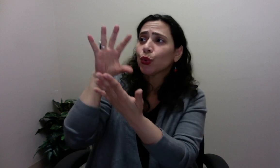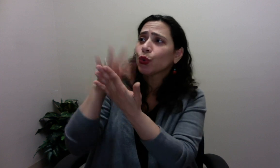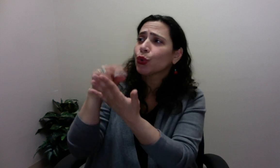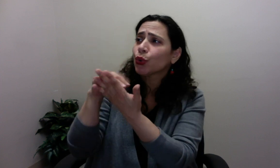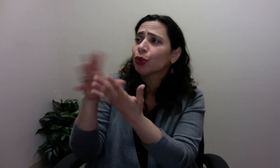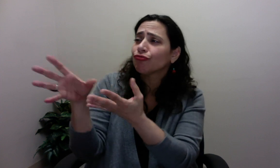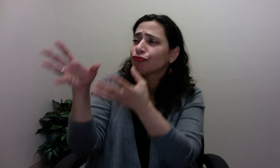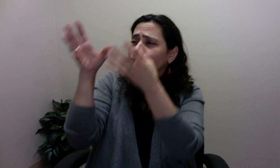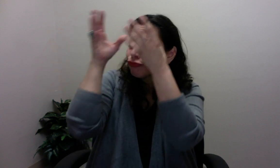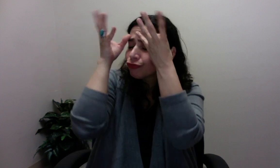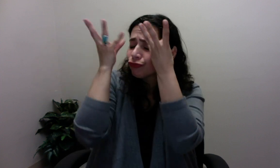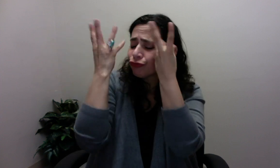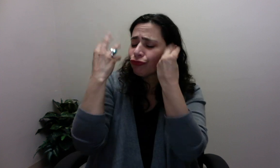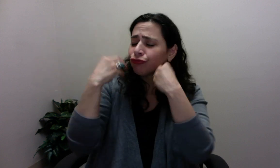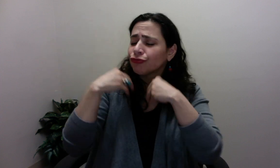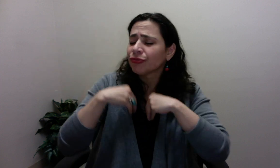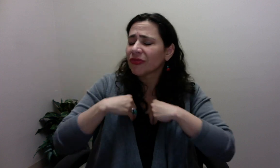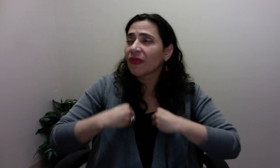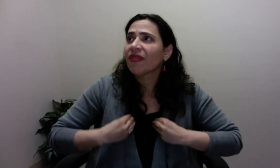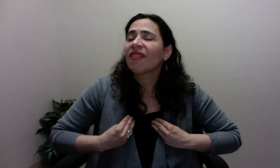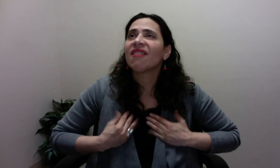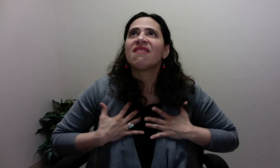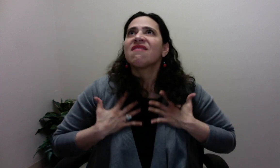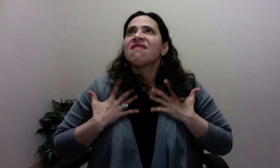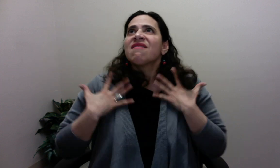Campers gain knowledge and a deeper insight into deaf identities.